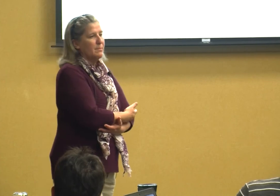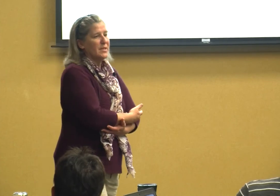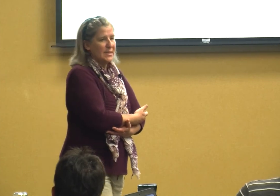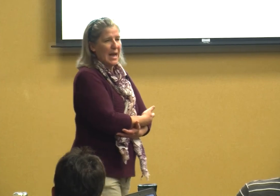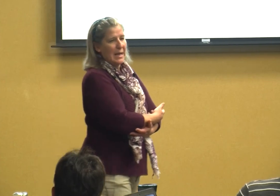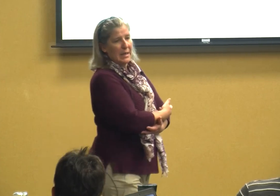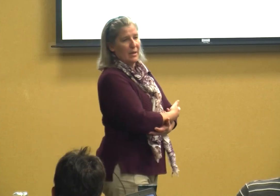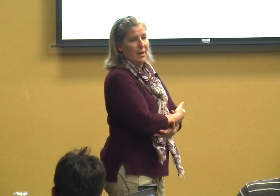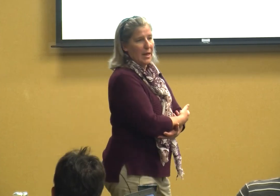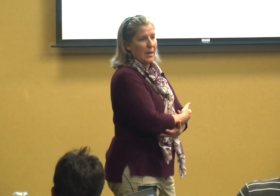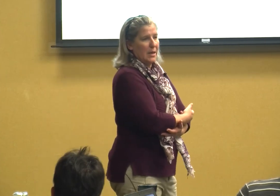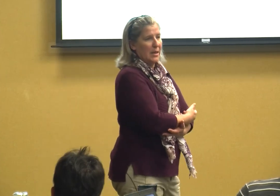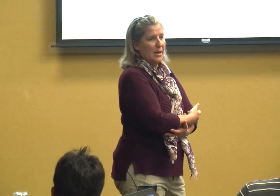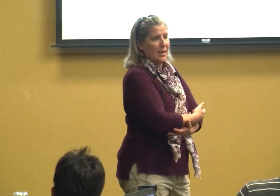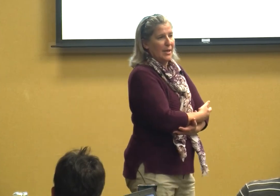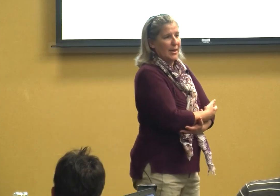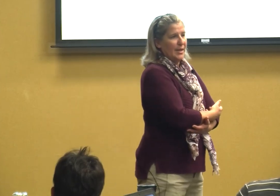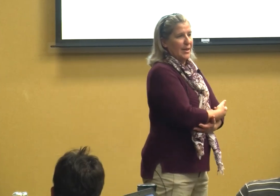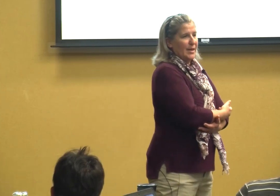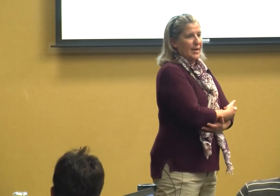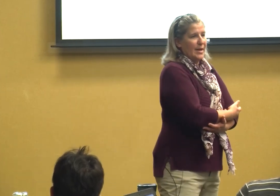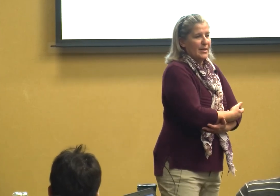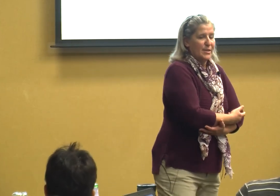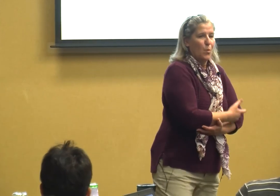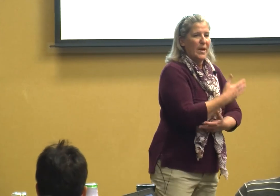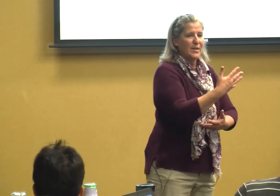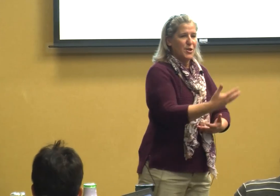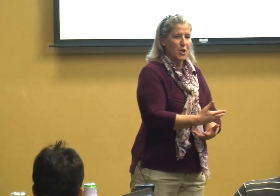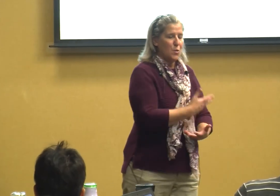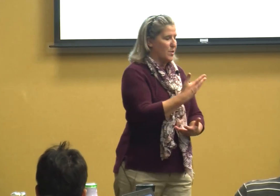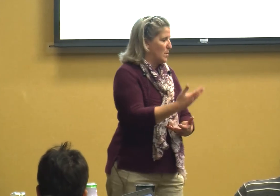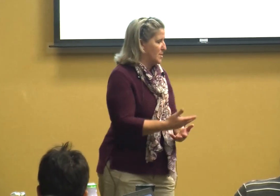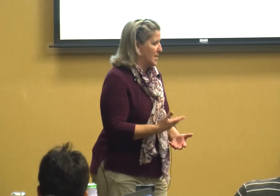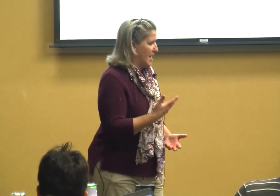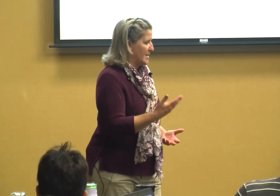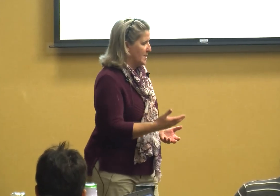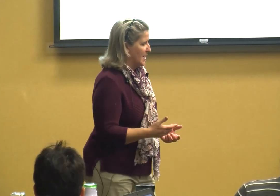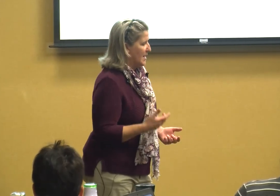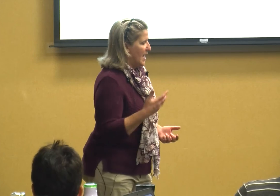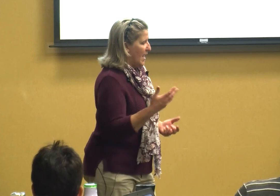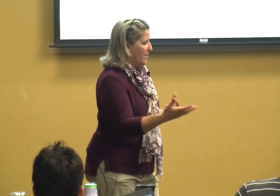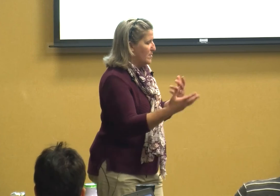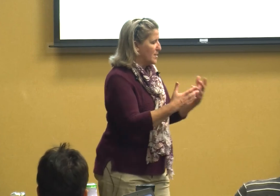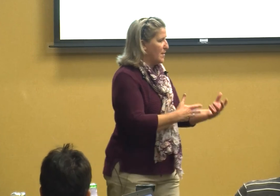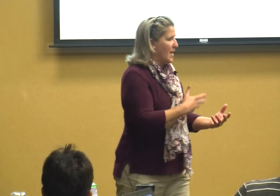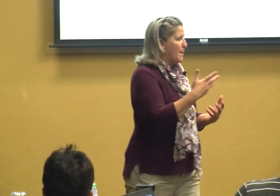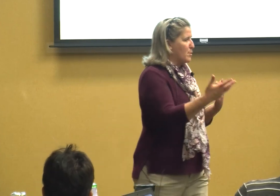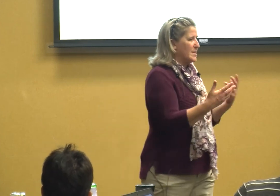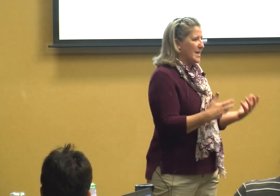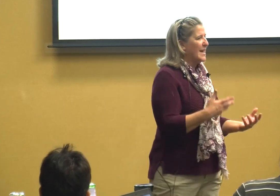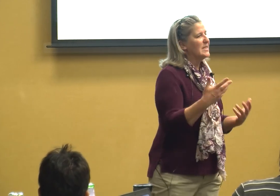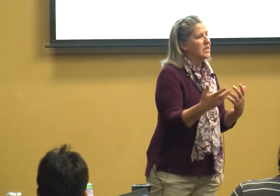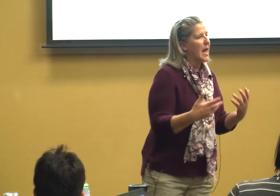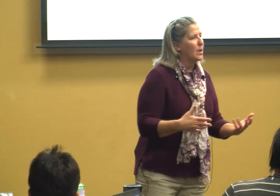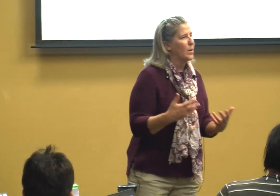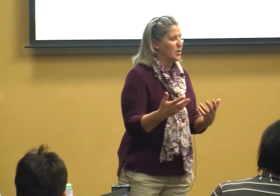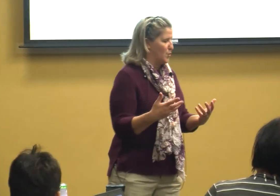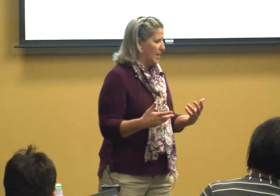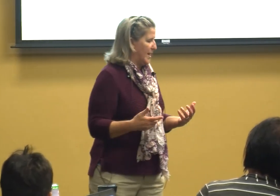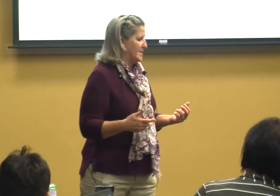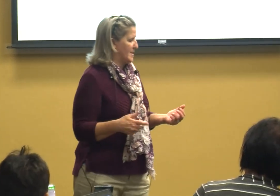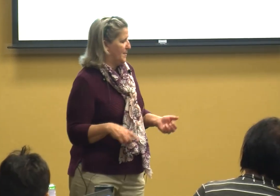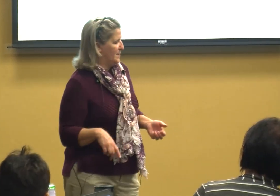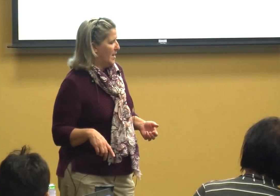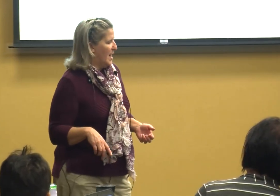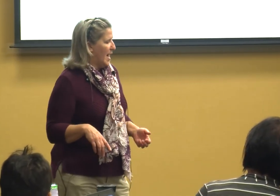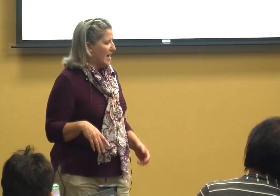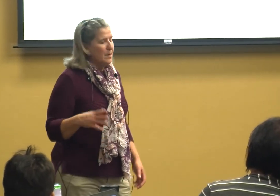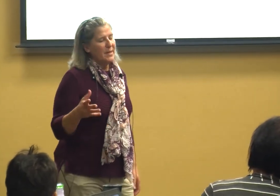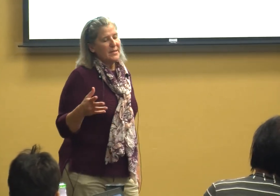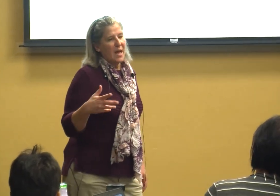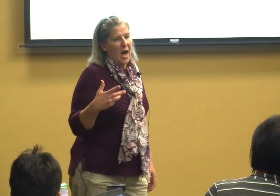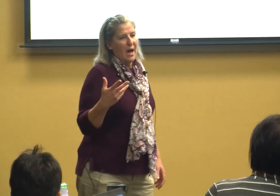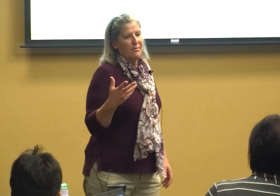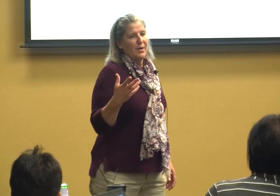to say anything so we do those things and those that proceeds language for kids elements of a